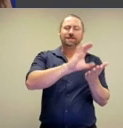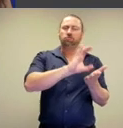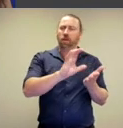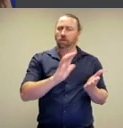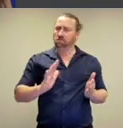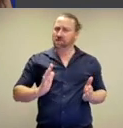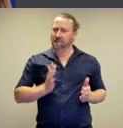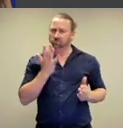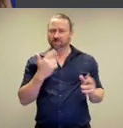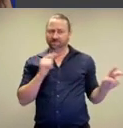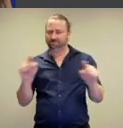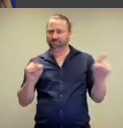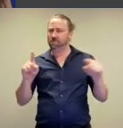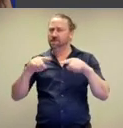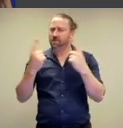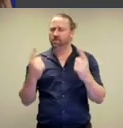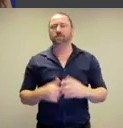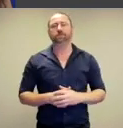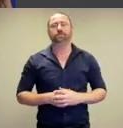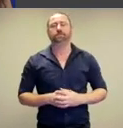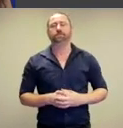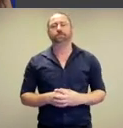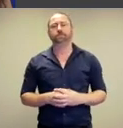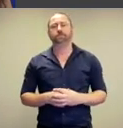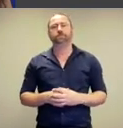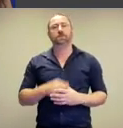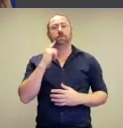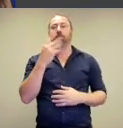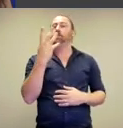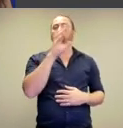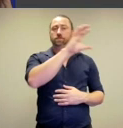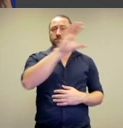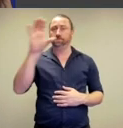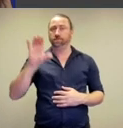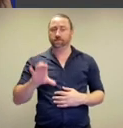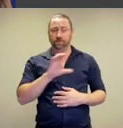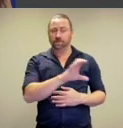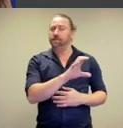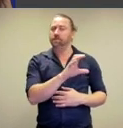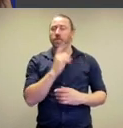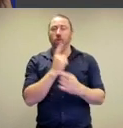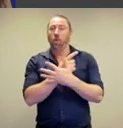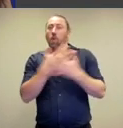a kind of surprising result,